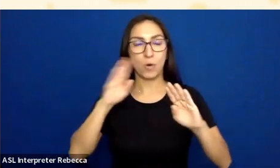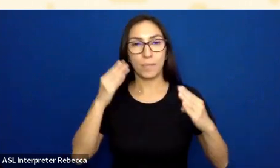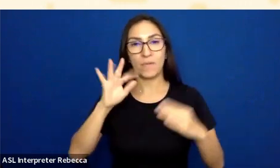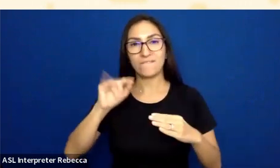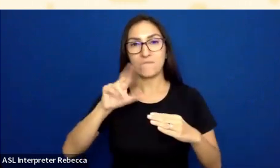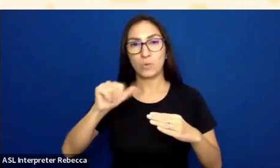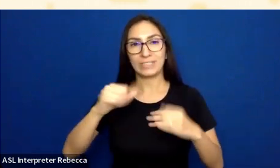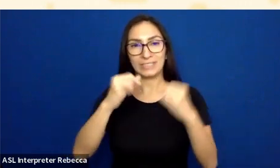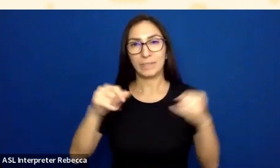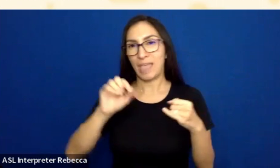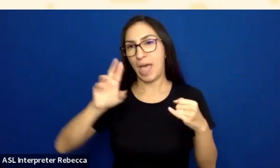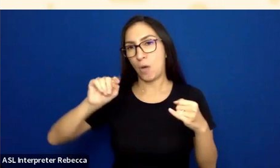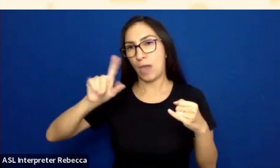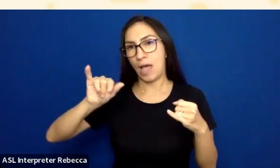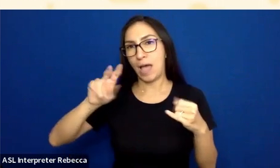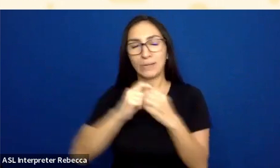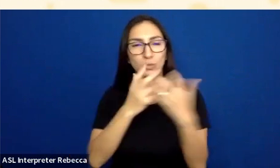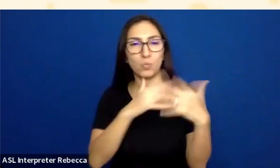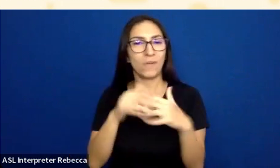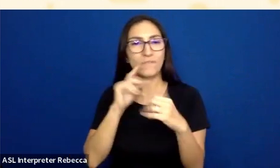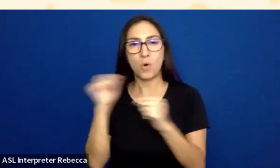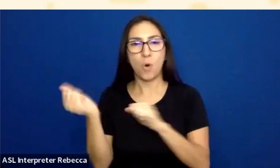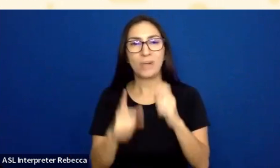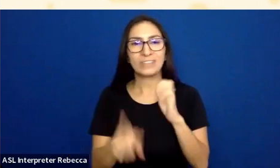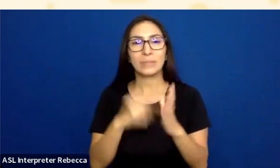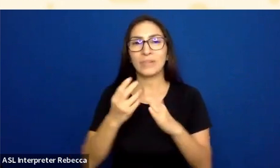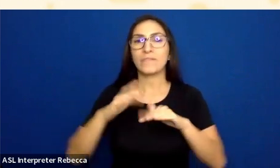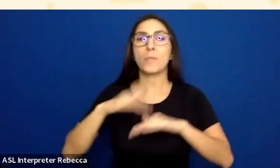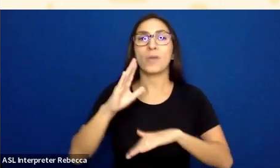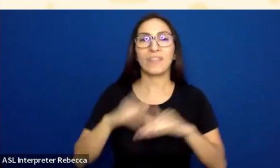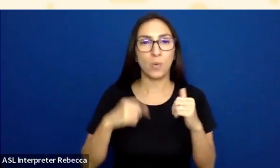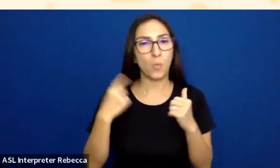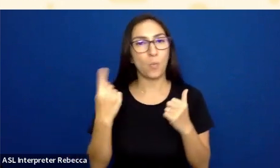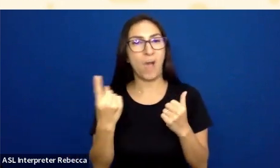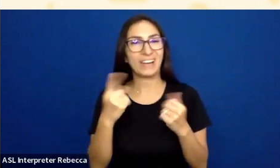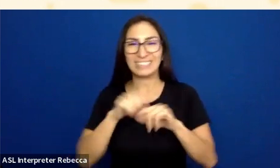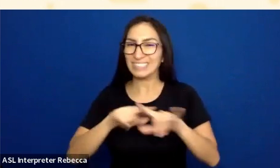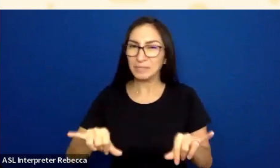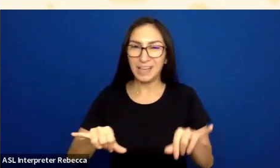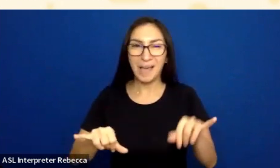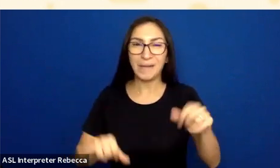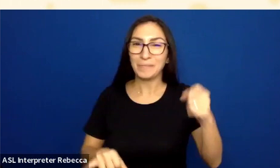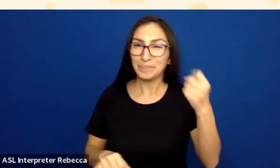Sometimes you end up getting places where you get more than one state at the same time. Now, this is kind of a weird scenario,